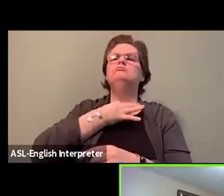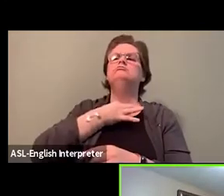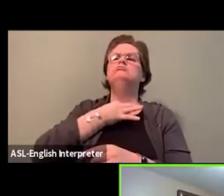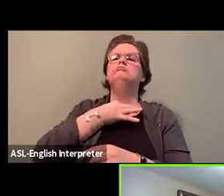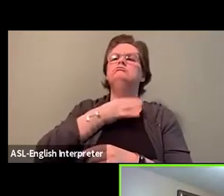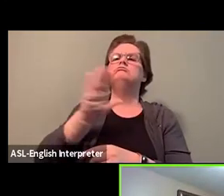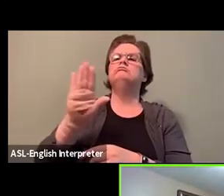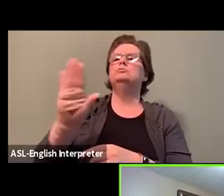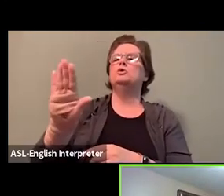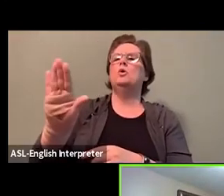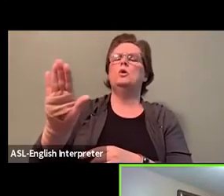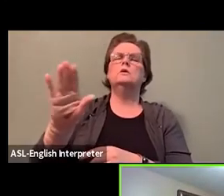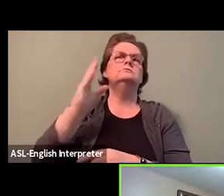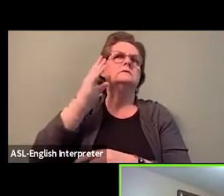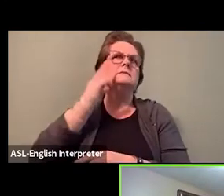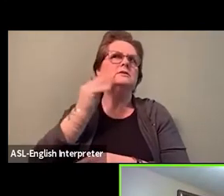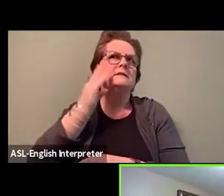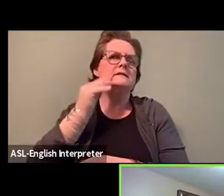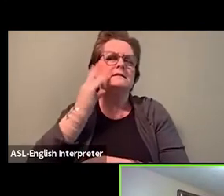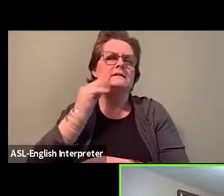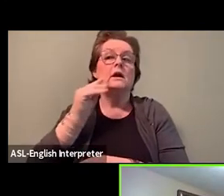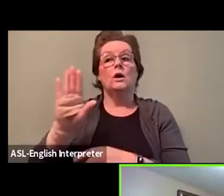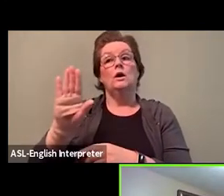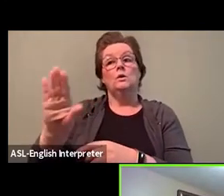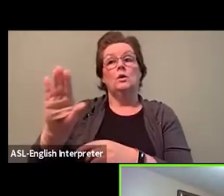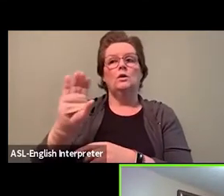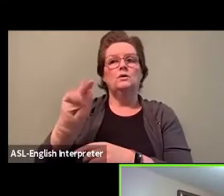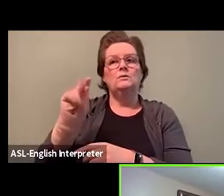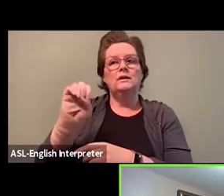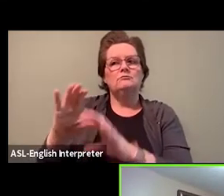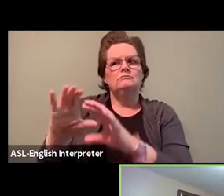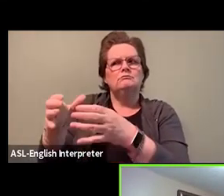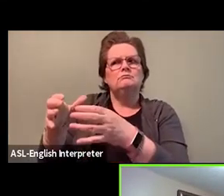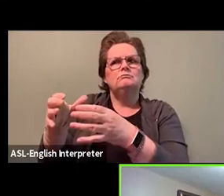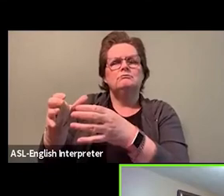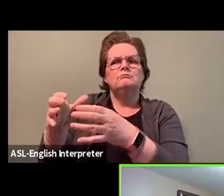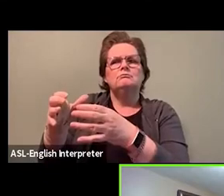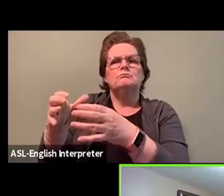and your CUPE Local experience of anti-black racism at CAS?